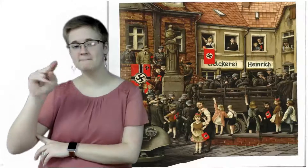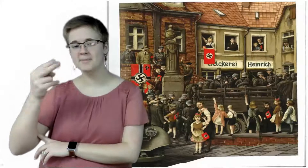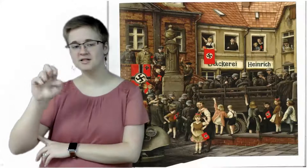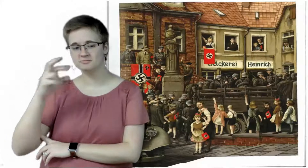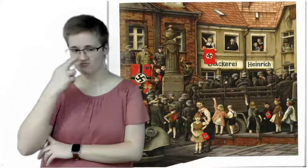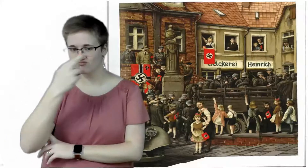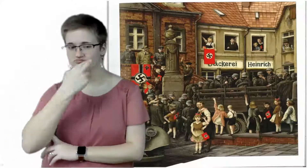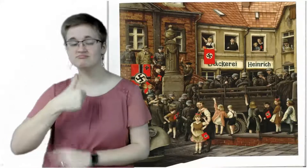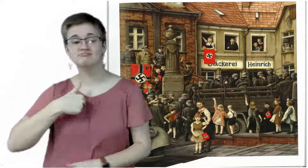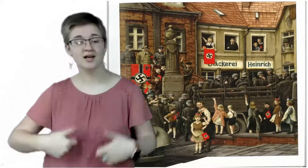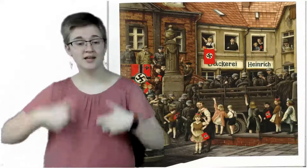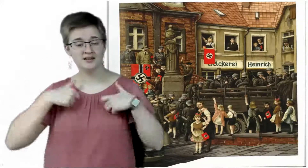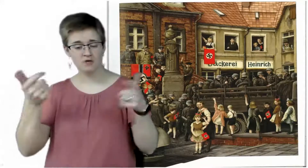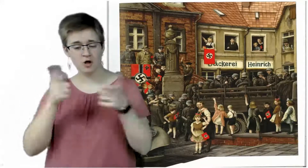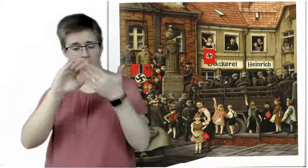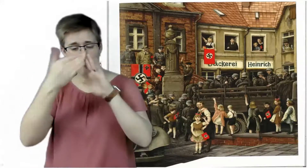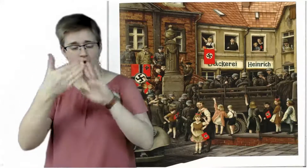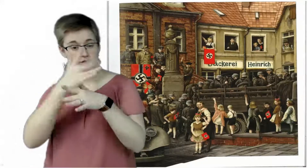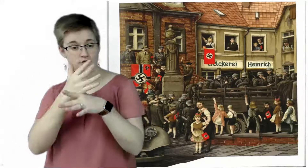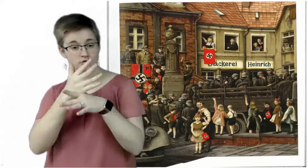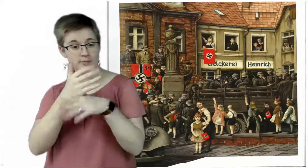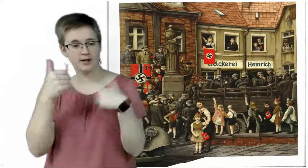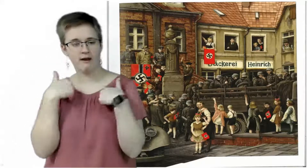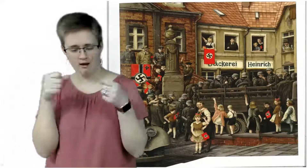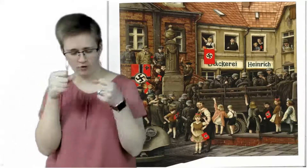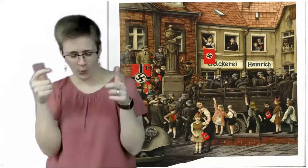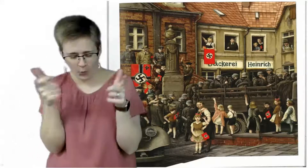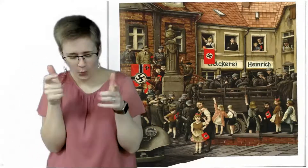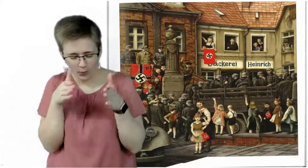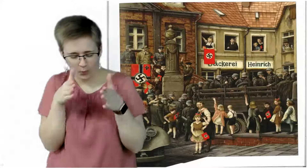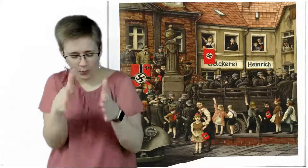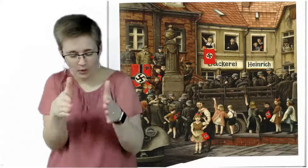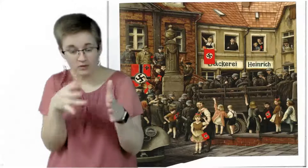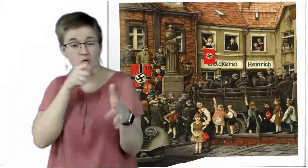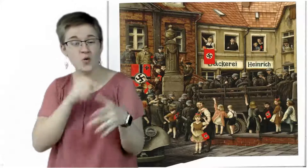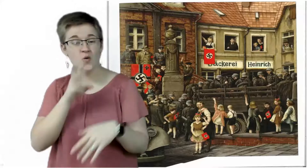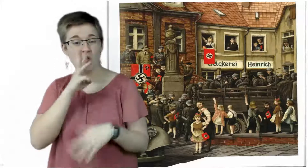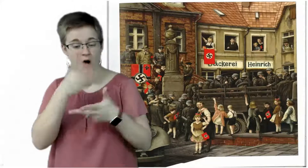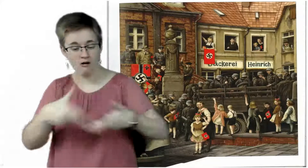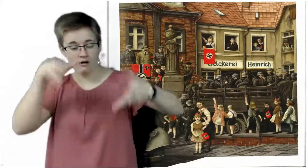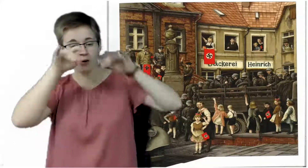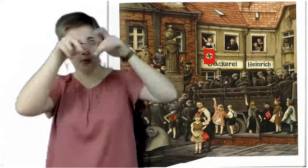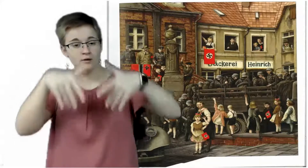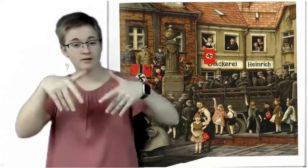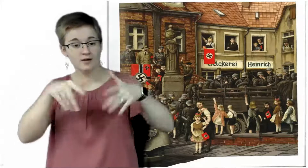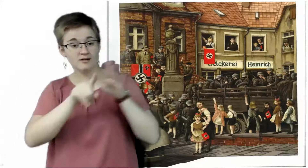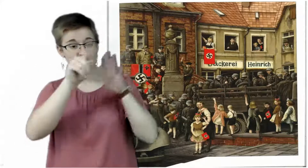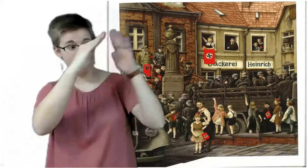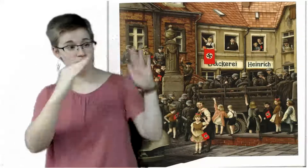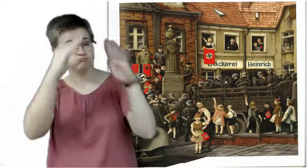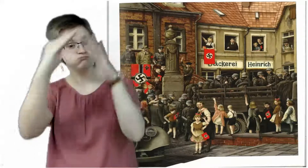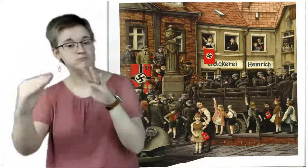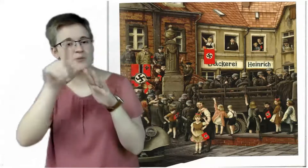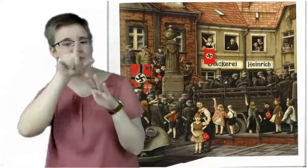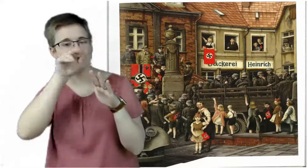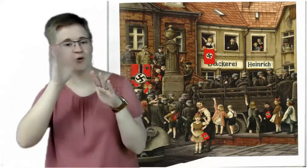I live in a small town in Germany with narrow streets, old fountains, and tall houses with pigeons on the roofs.